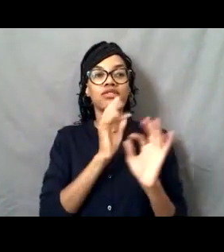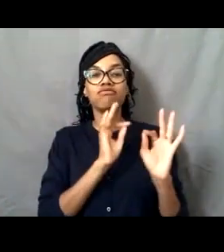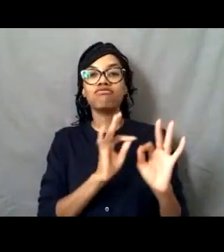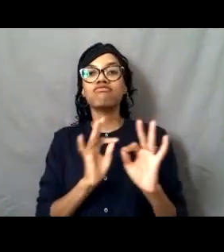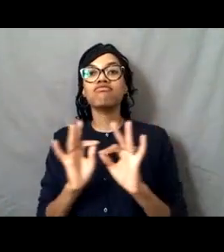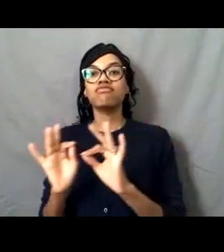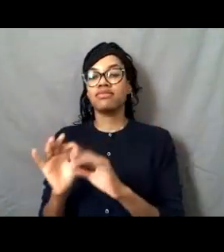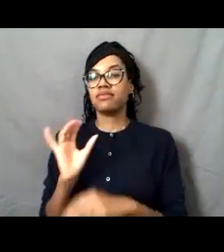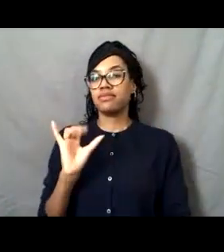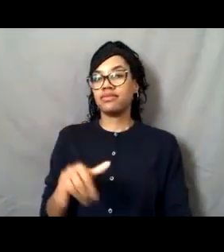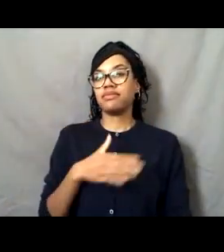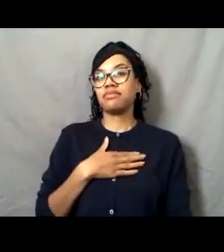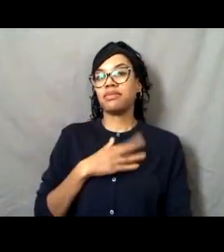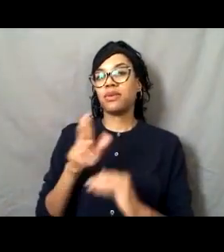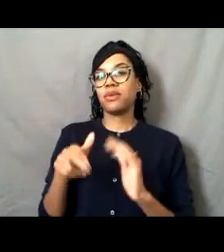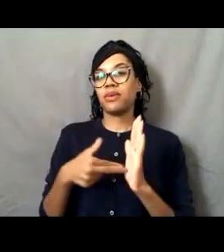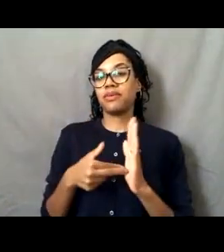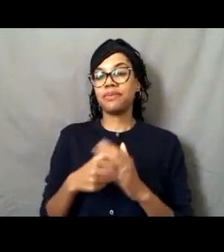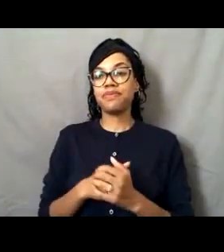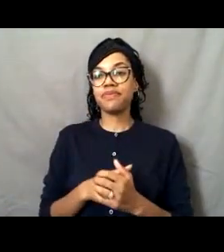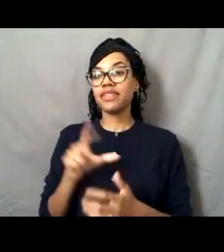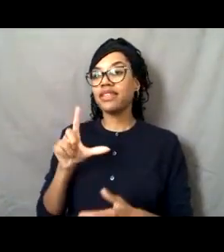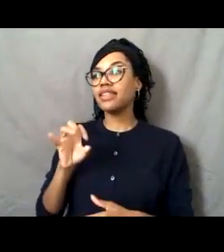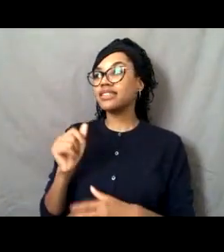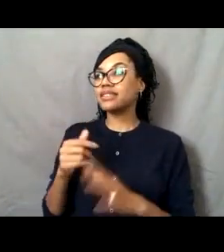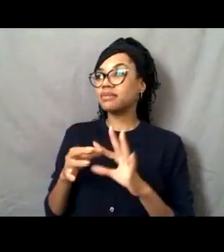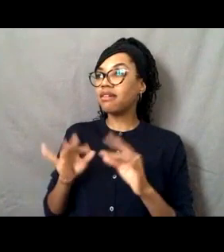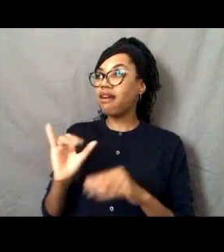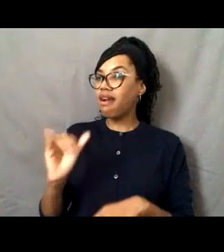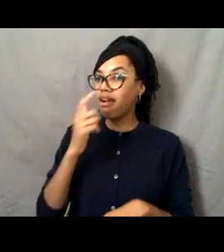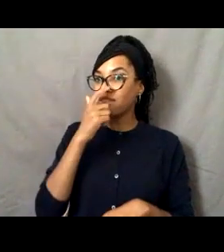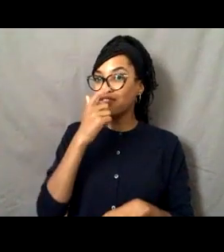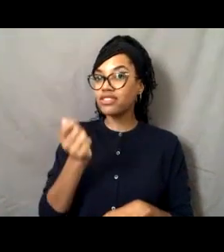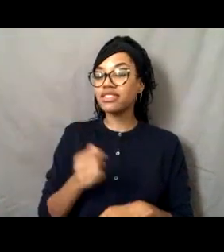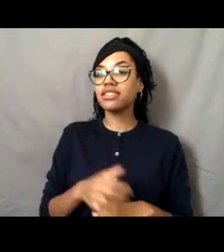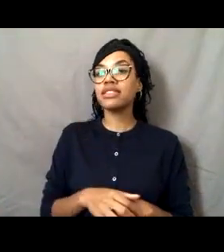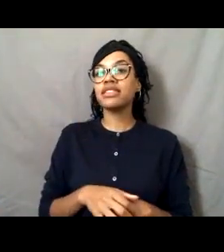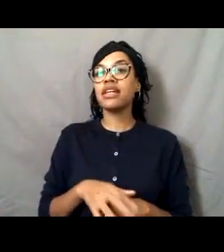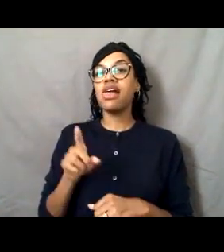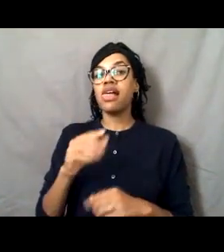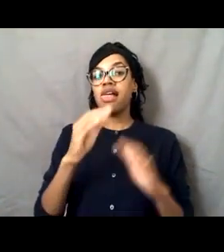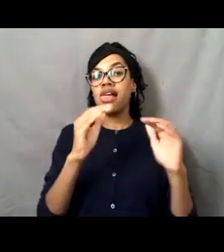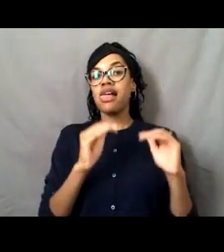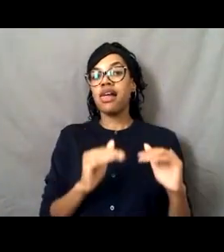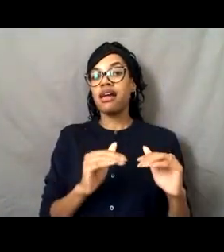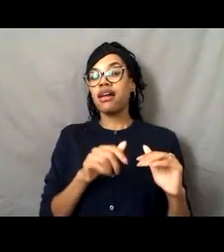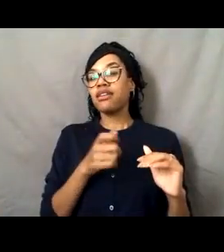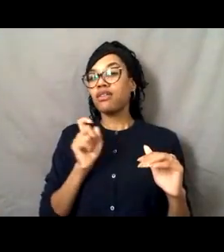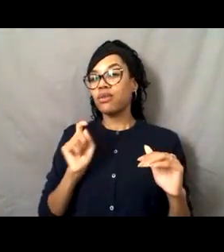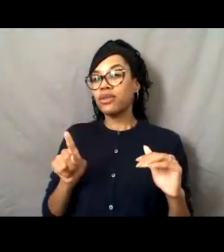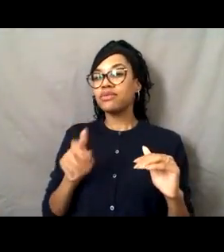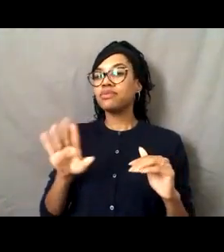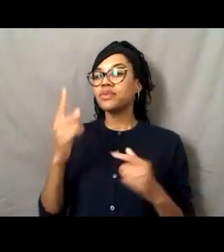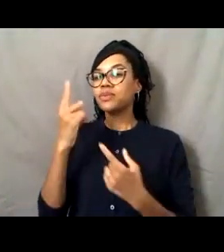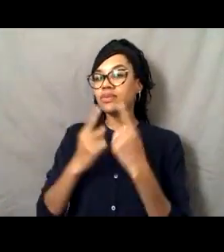Yeah, that's interesting. So Edna was wondering what age range is there to join the NOAA Corps?